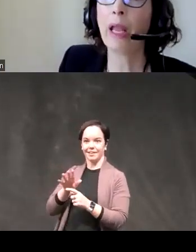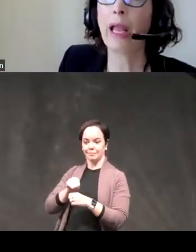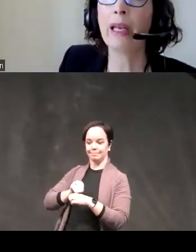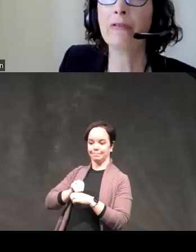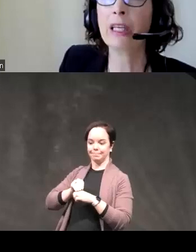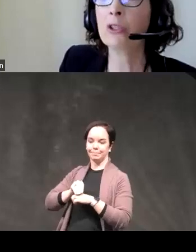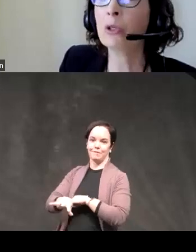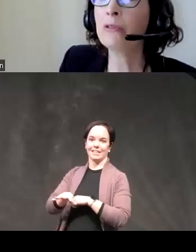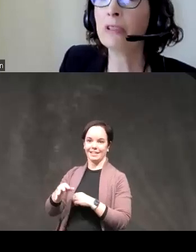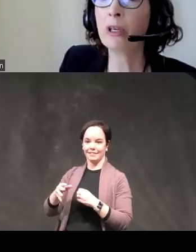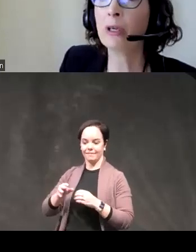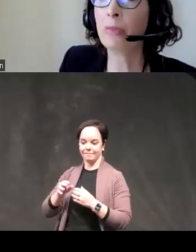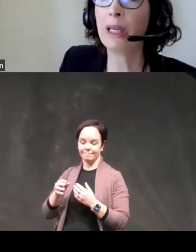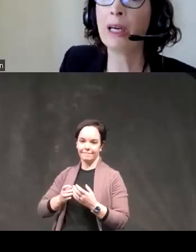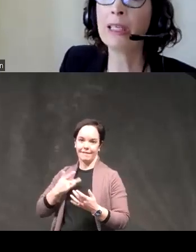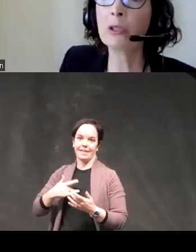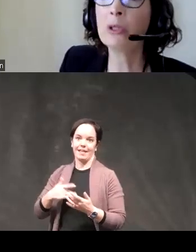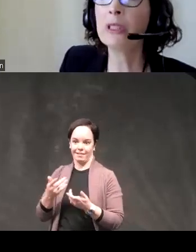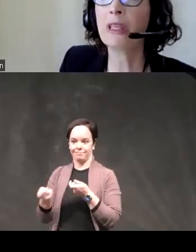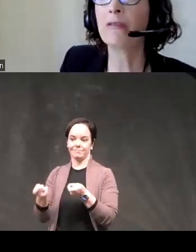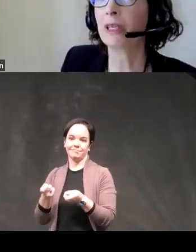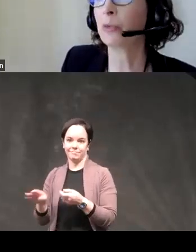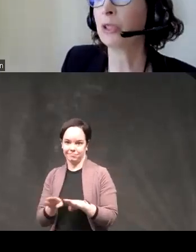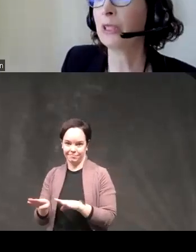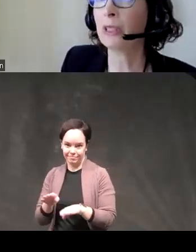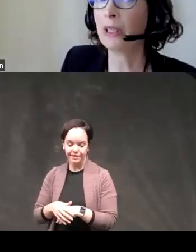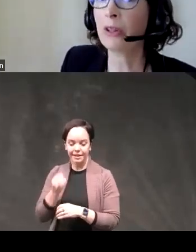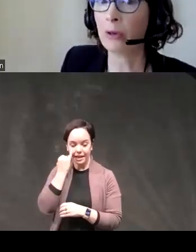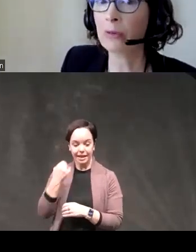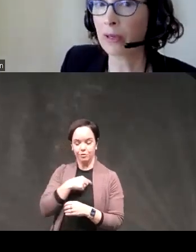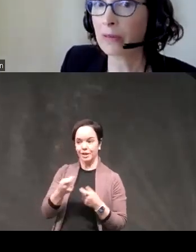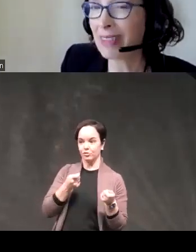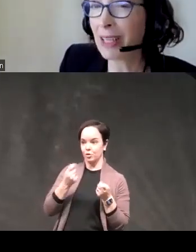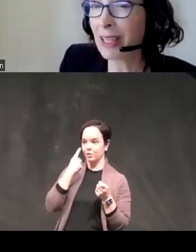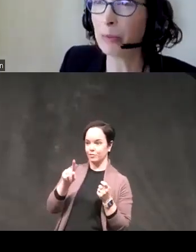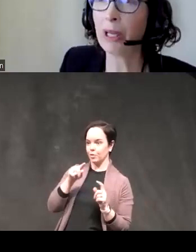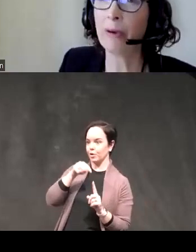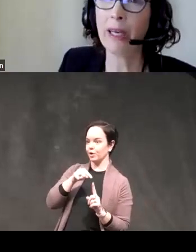and if we controlled for current BDI scores the effects persisted although a little bit moderated